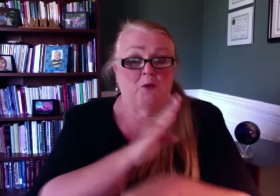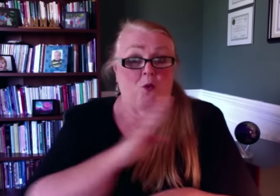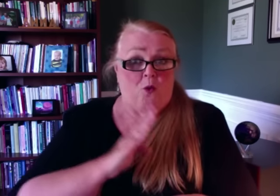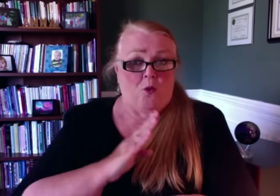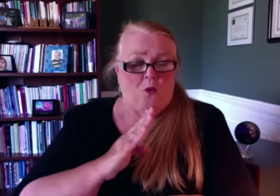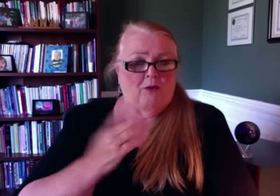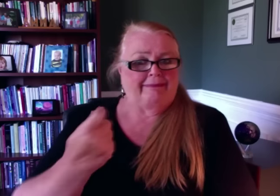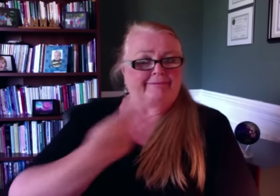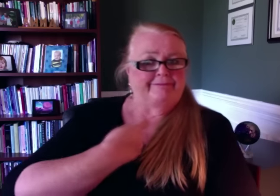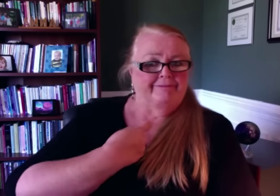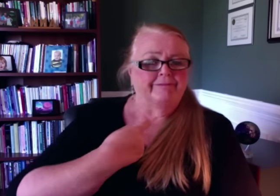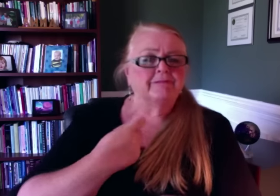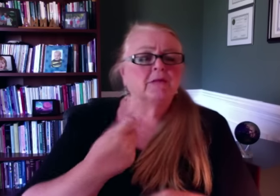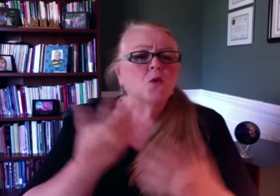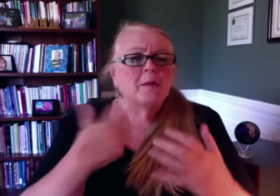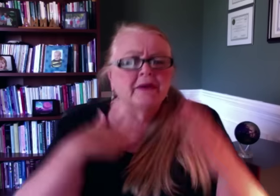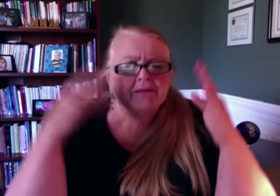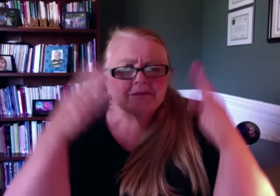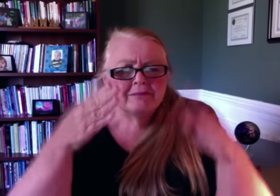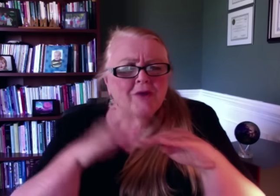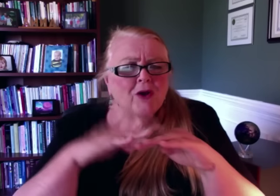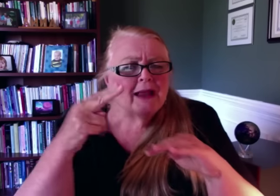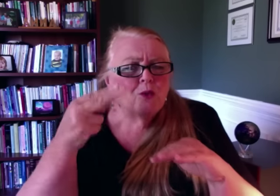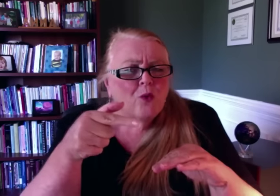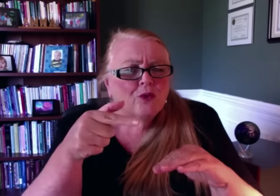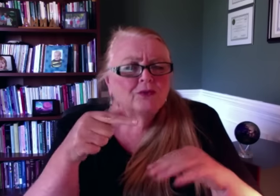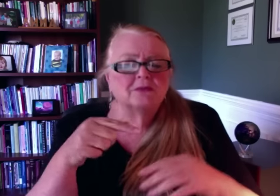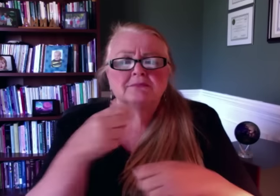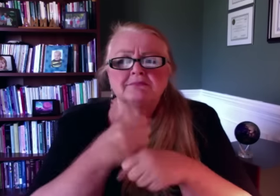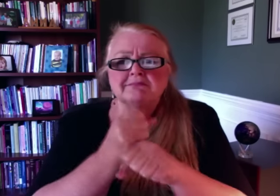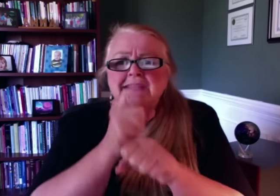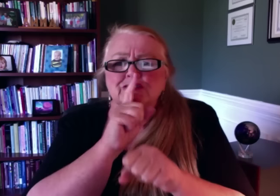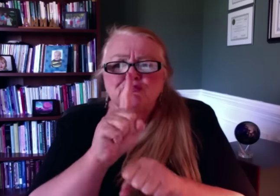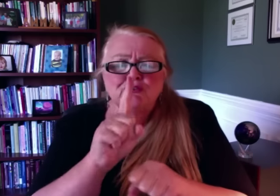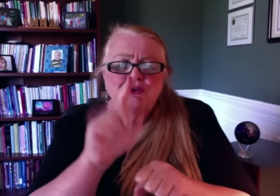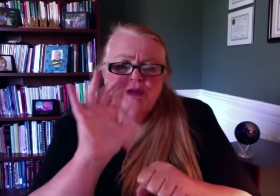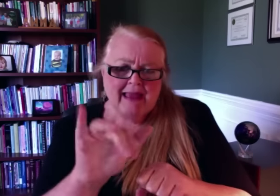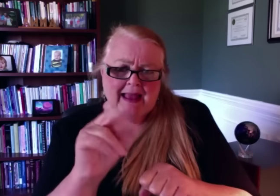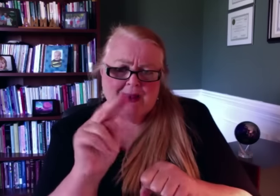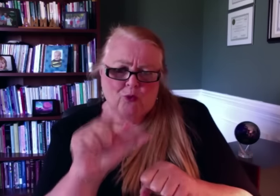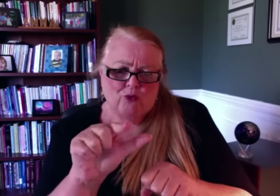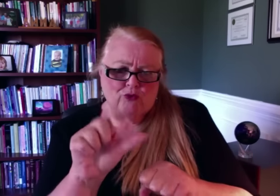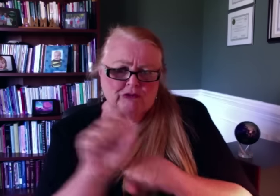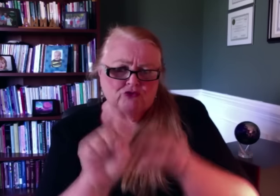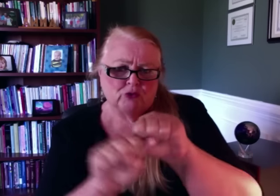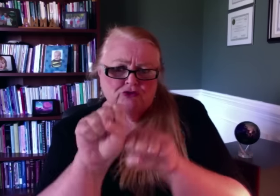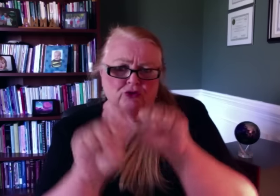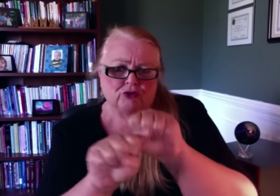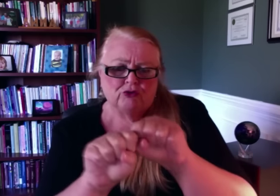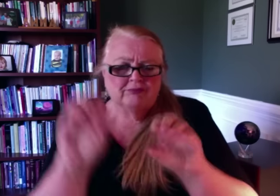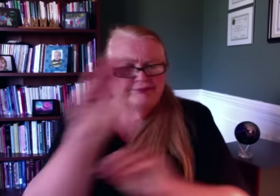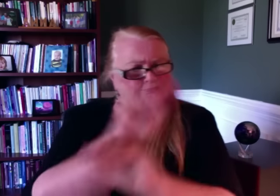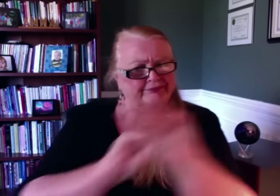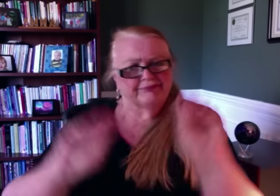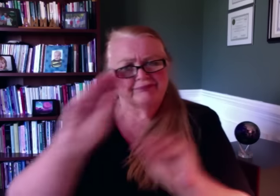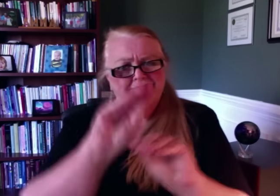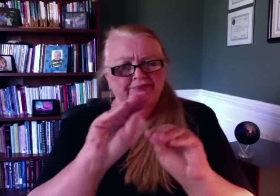Directors gave to me was to reorganize HQ, and make sure that the staffing needs were met,